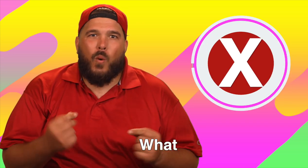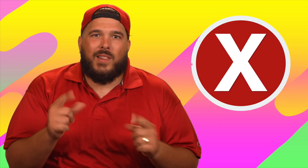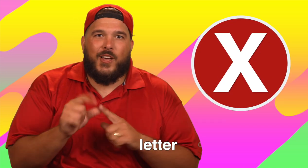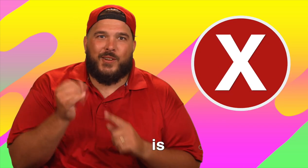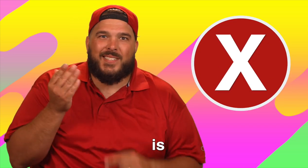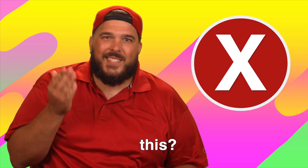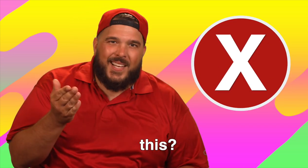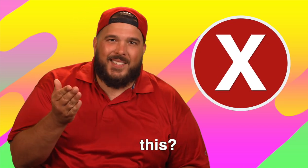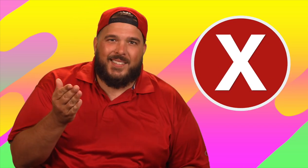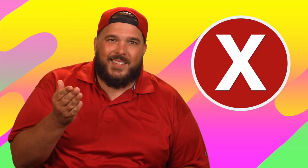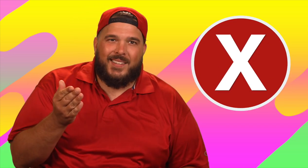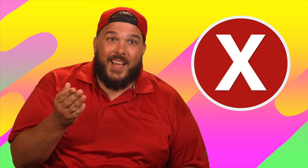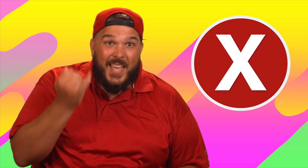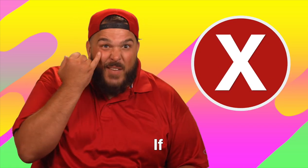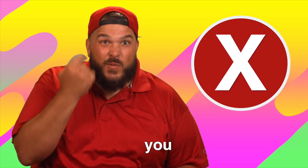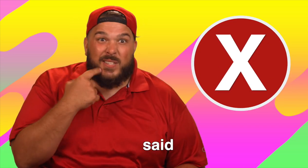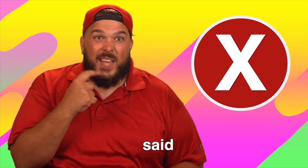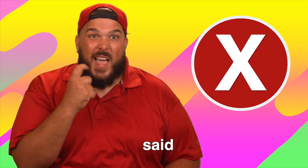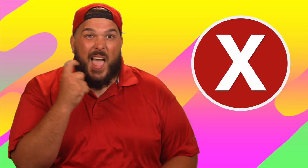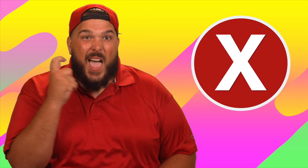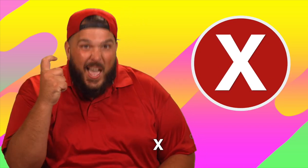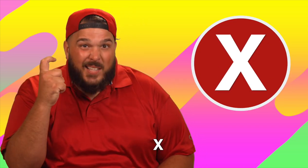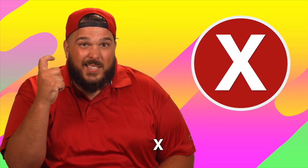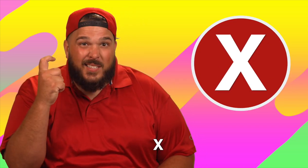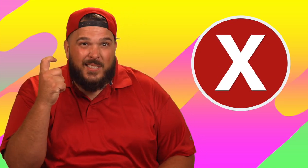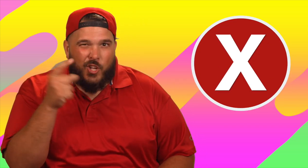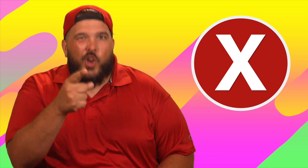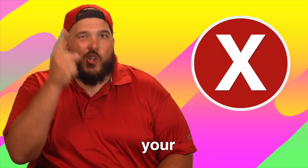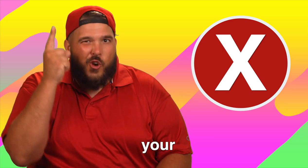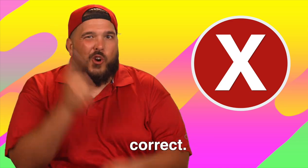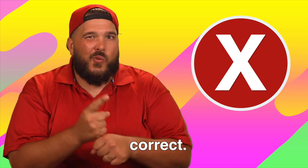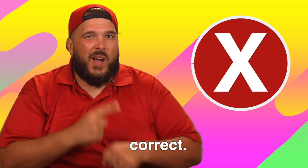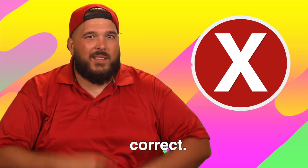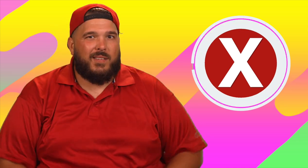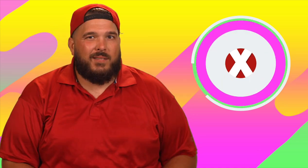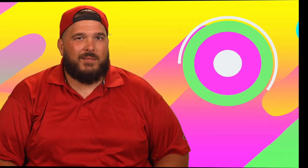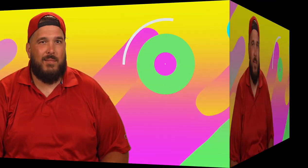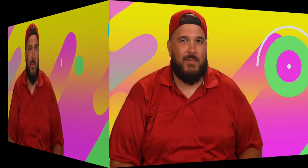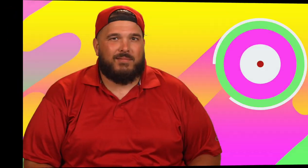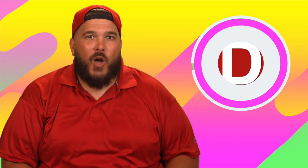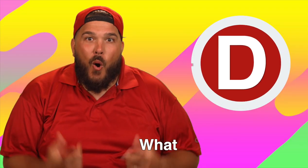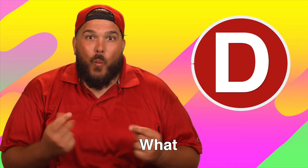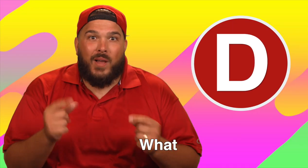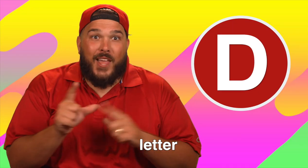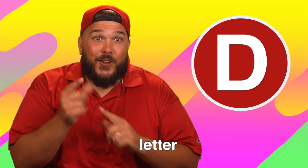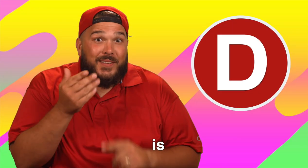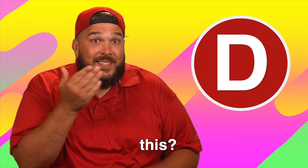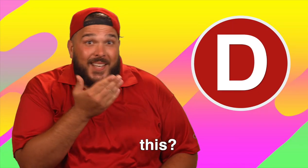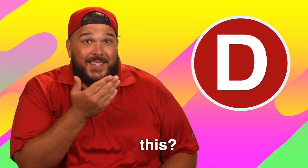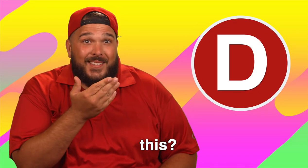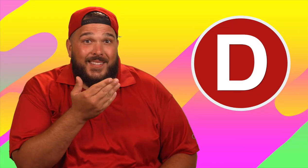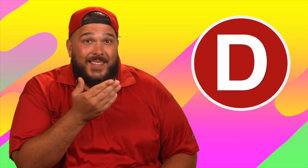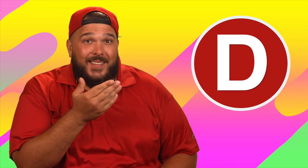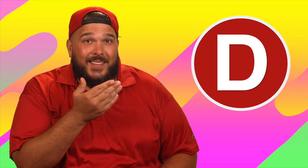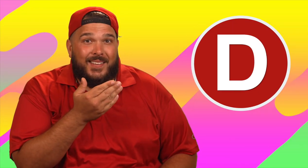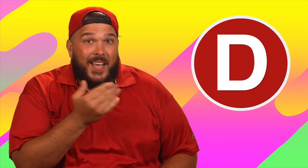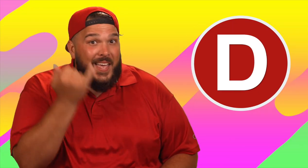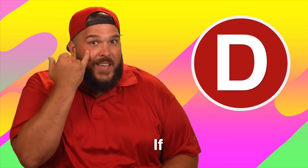What letter is this? If you said X, you're correct. What letter is this?